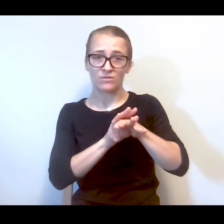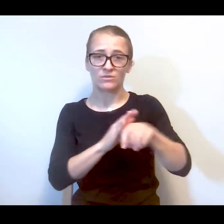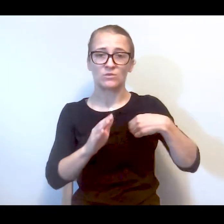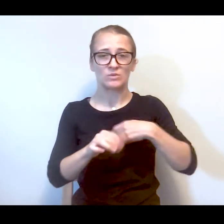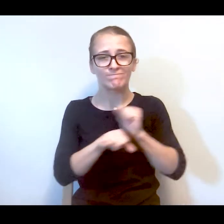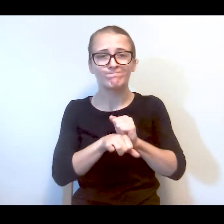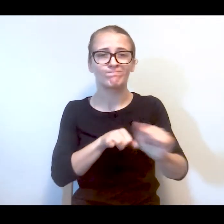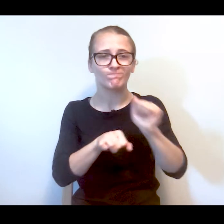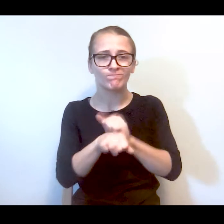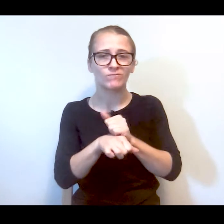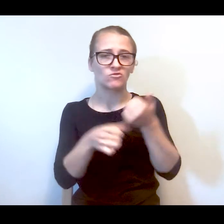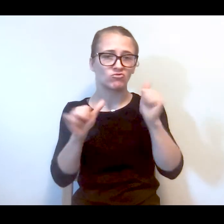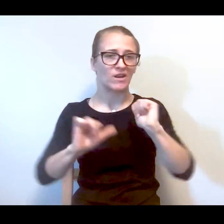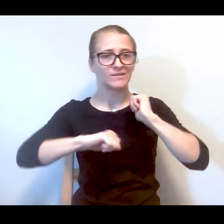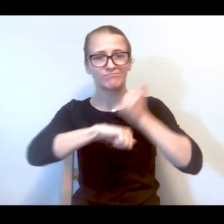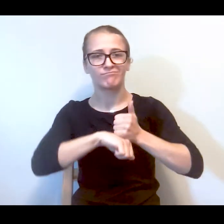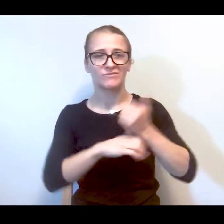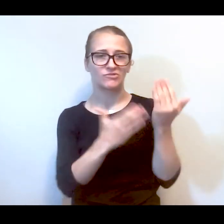on getting those services together.